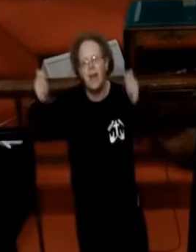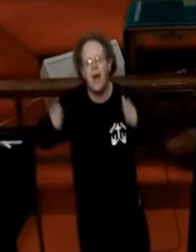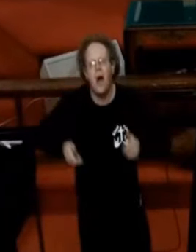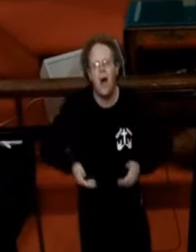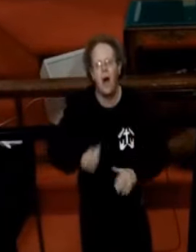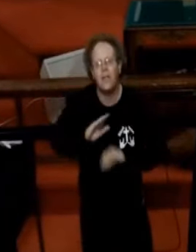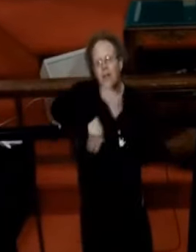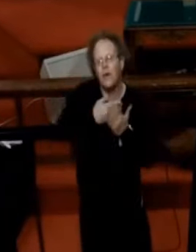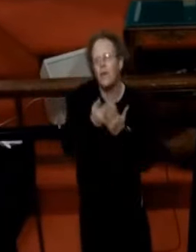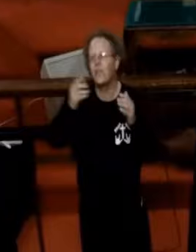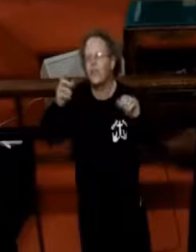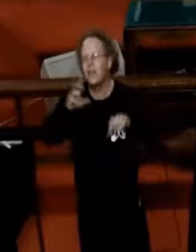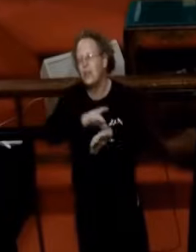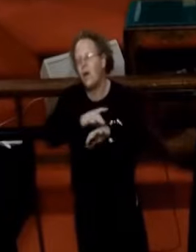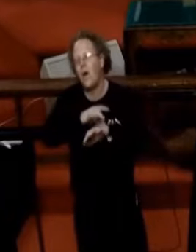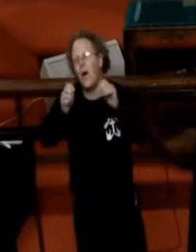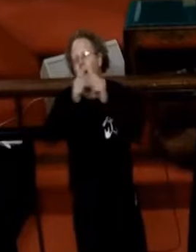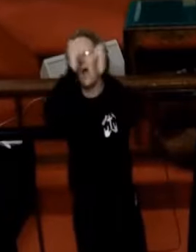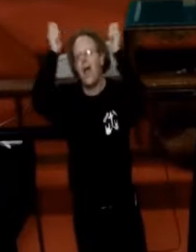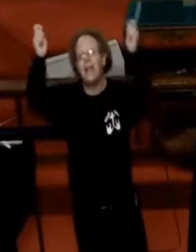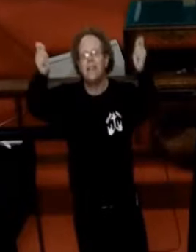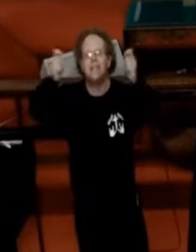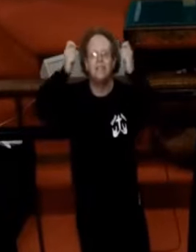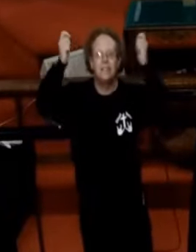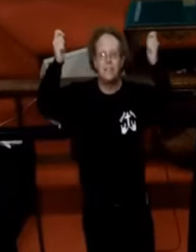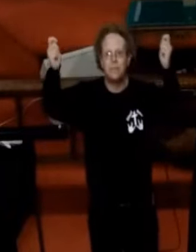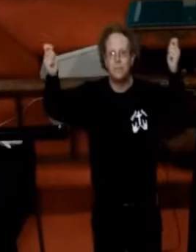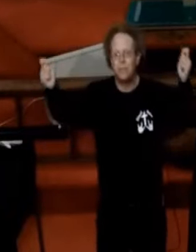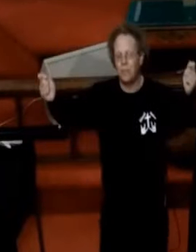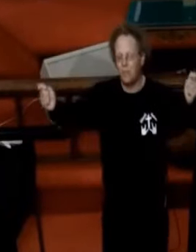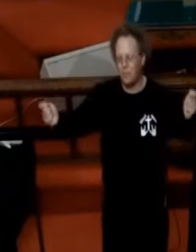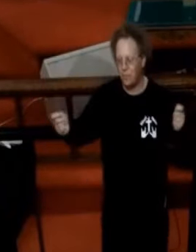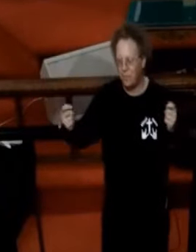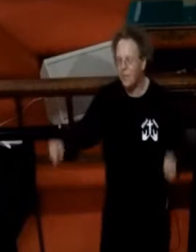All the earth rejoice